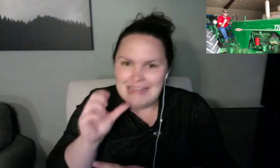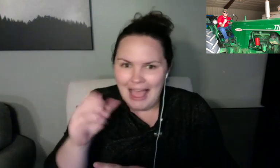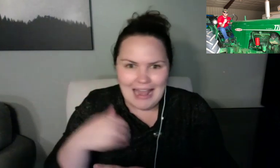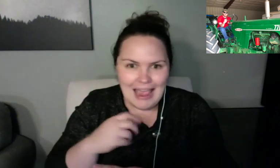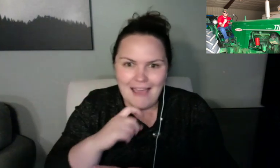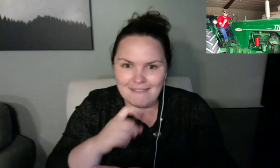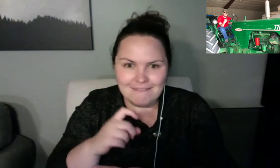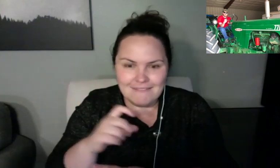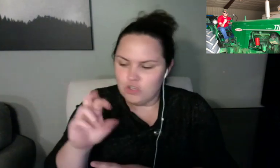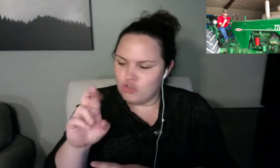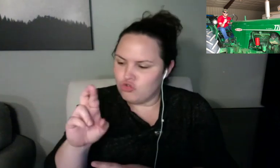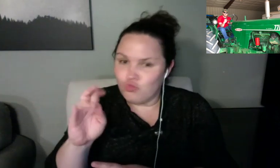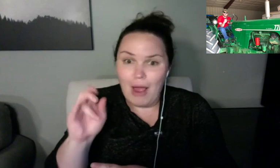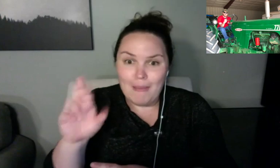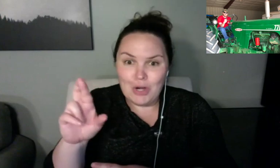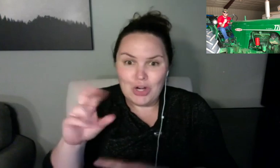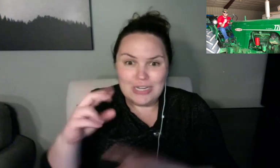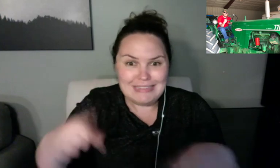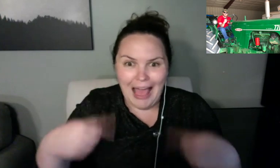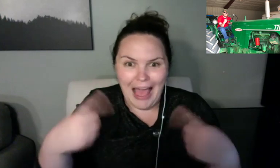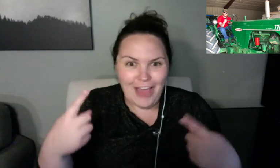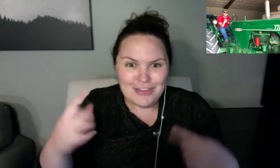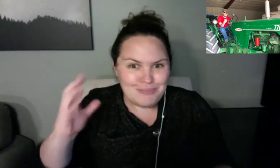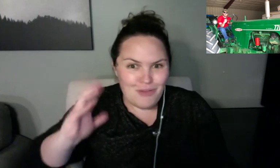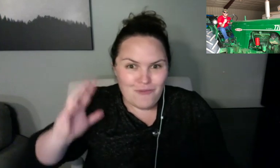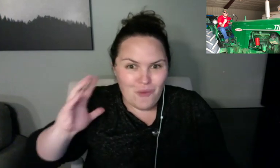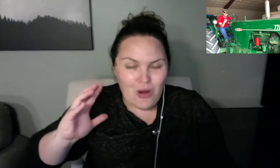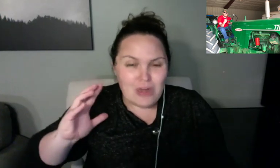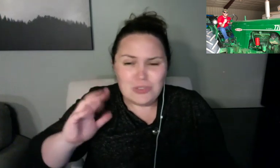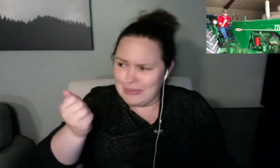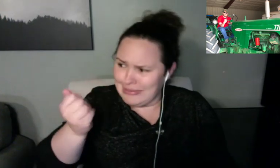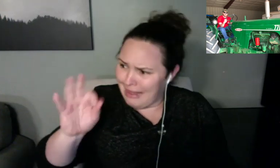What's your trick to not making it hurt so bad?